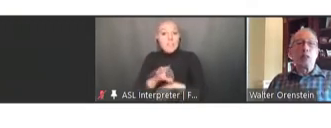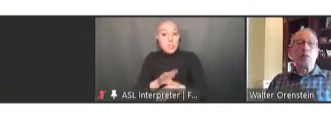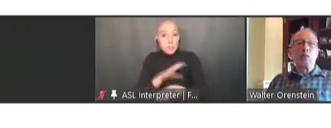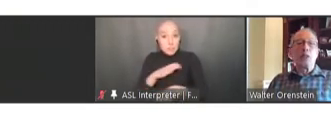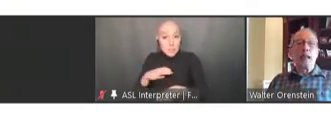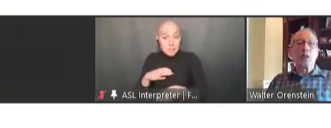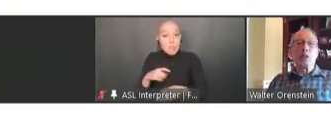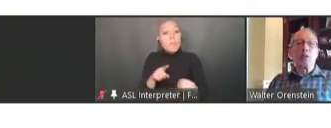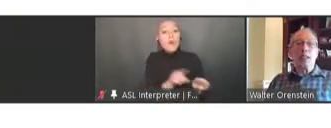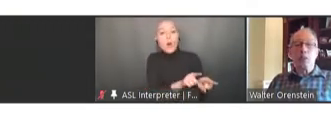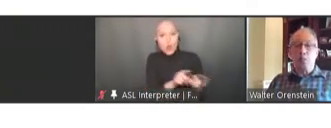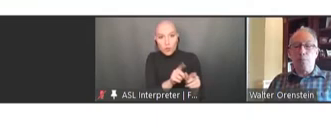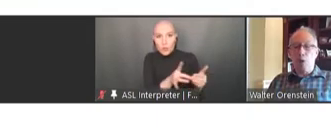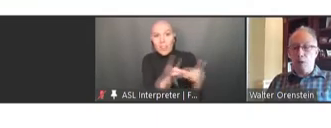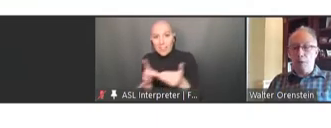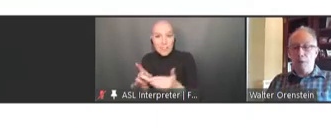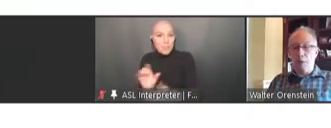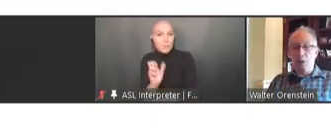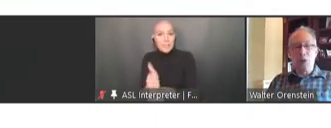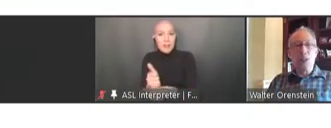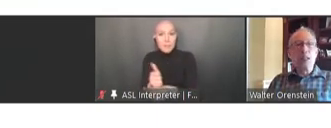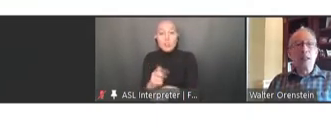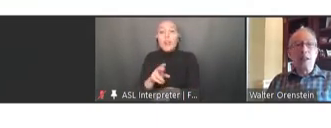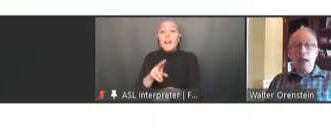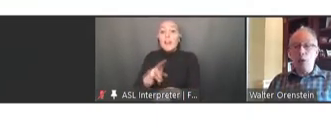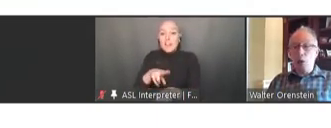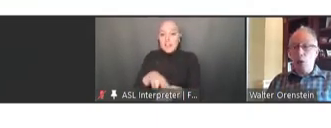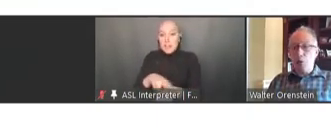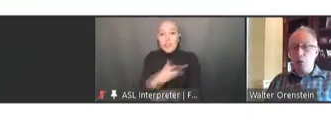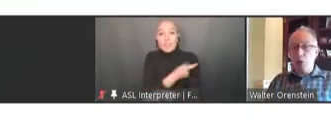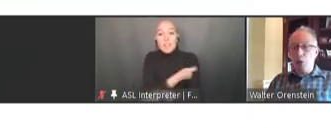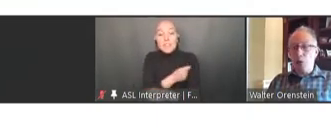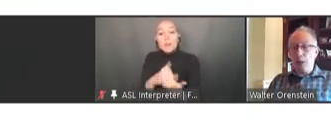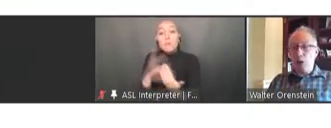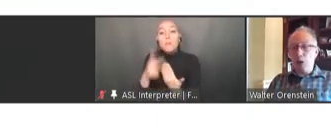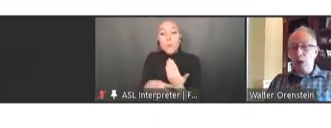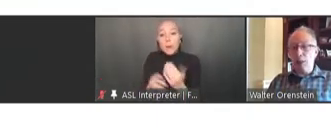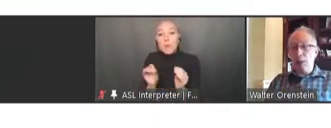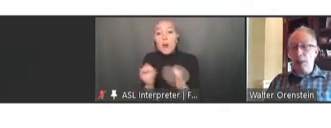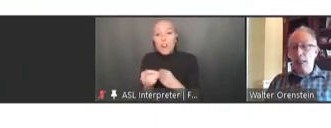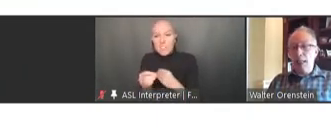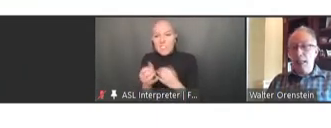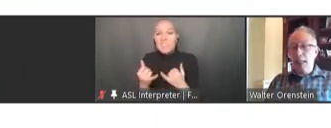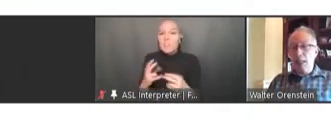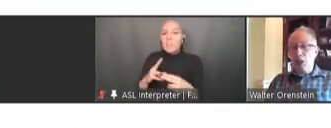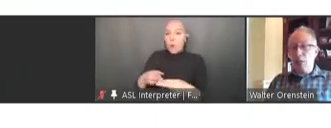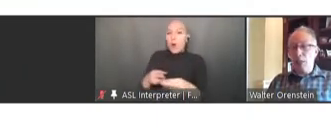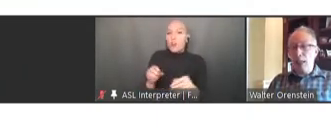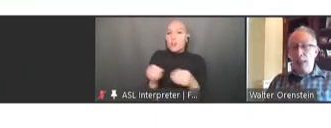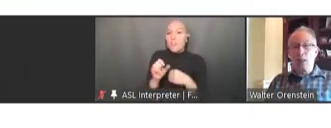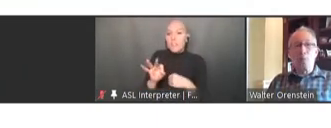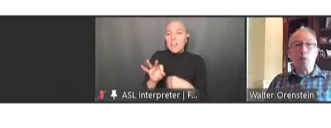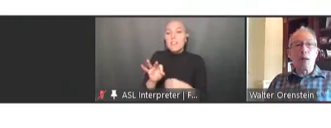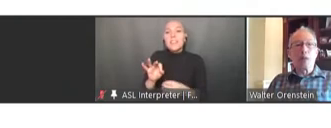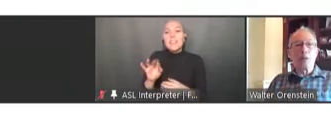of the National Vaccine Program Office, now the Office of Infectious Disease and HIV/AIDS Policy.